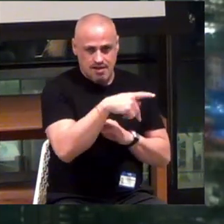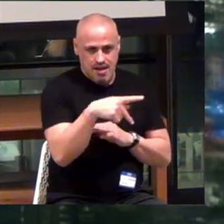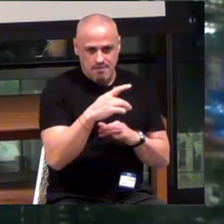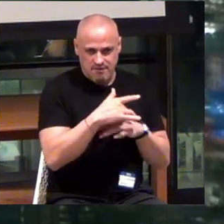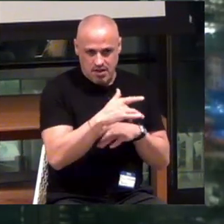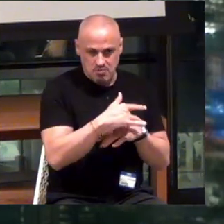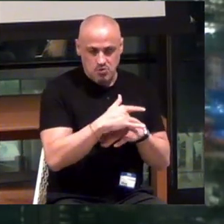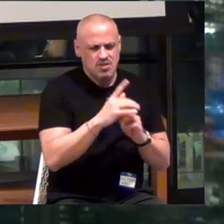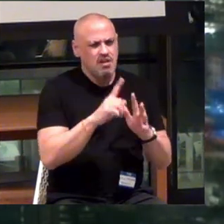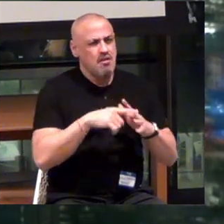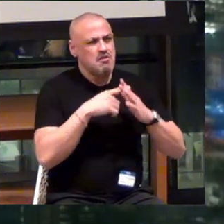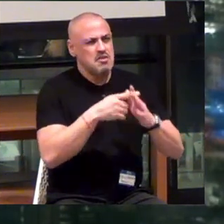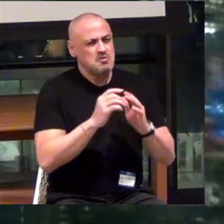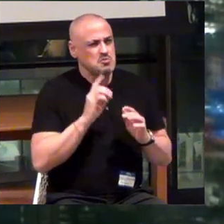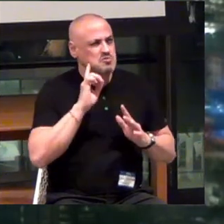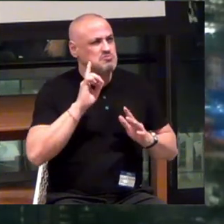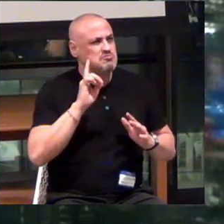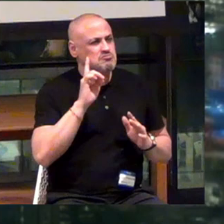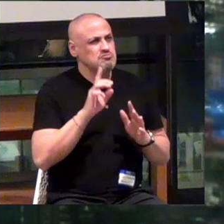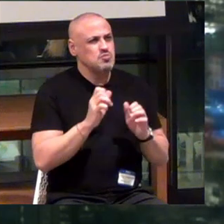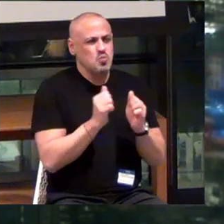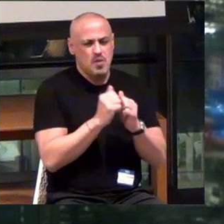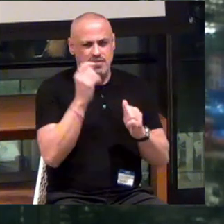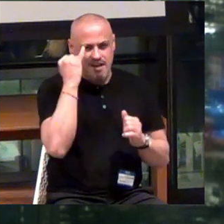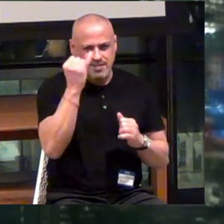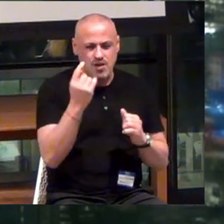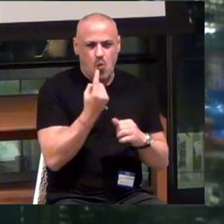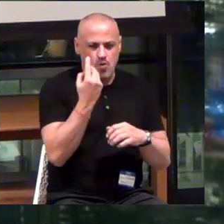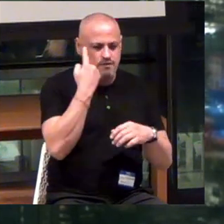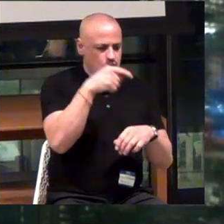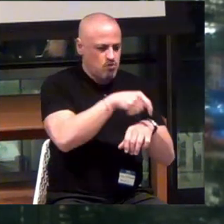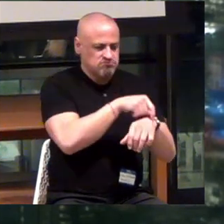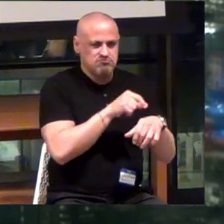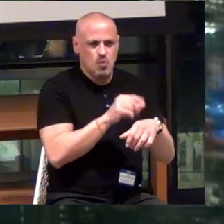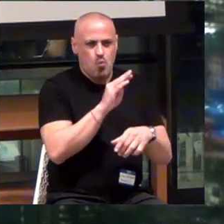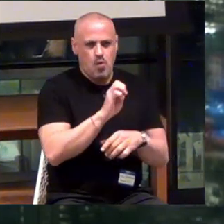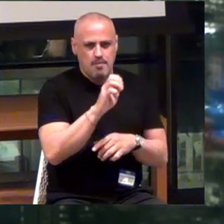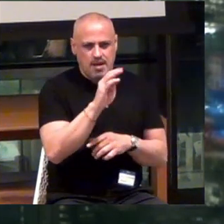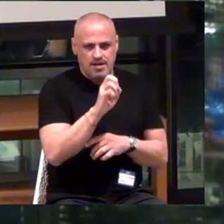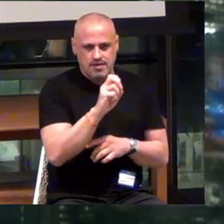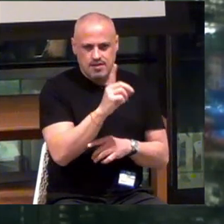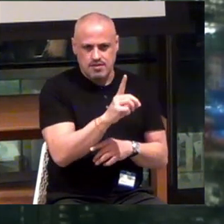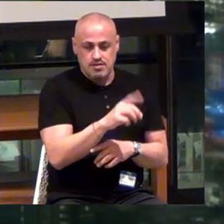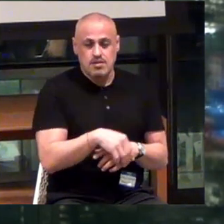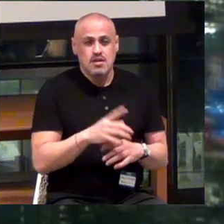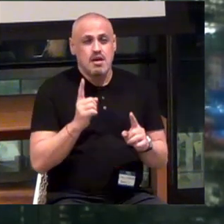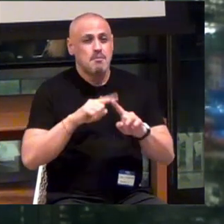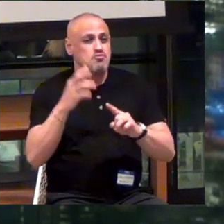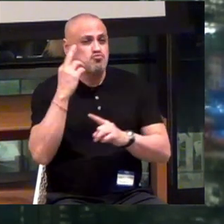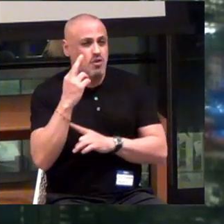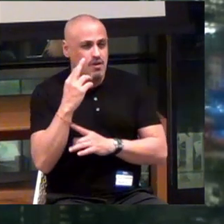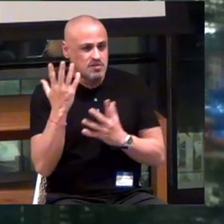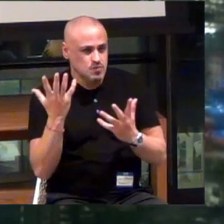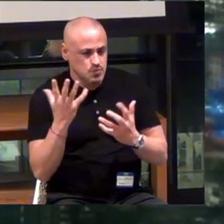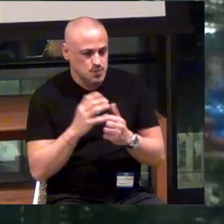And initially, we started with this idea of only using it for the WayBand. Ultimately, what we realized was...